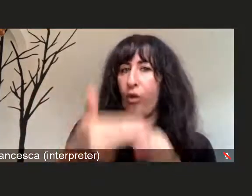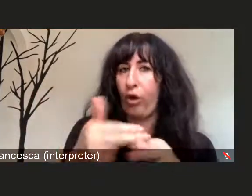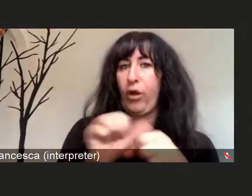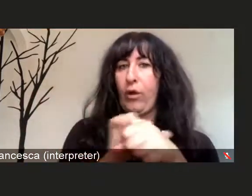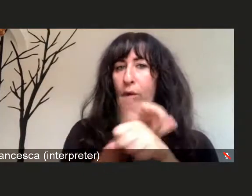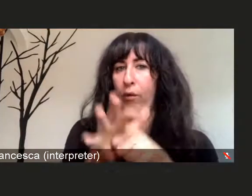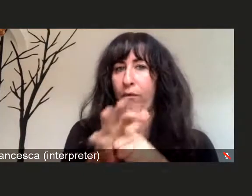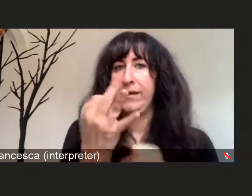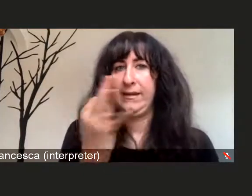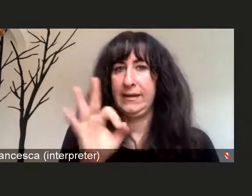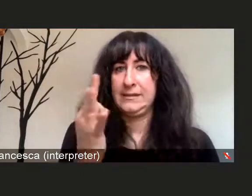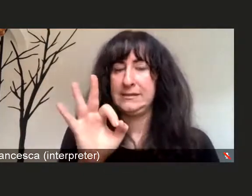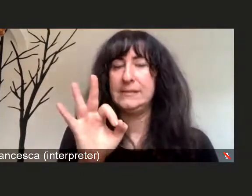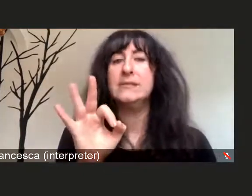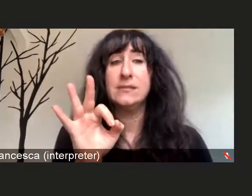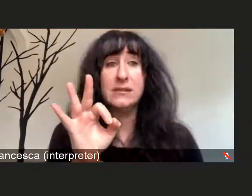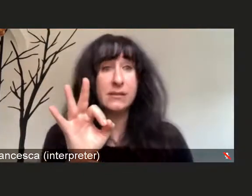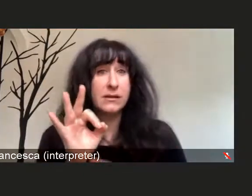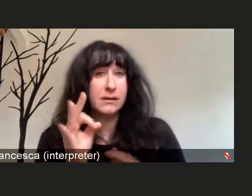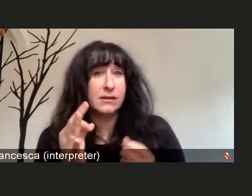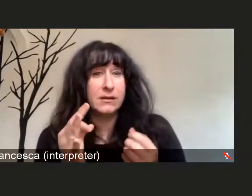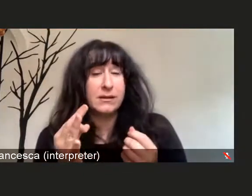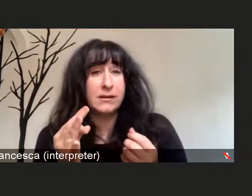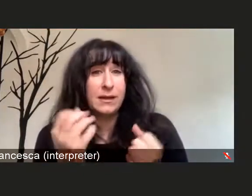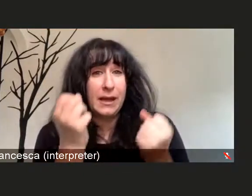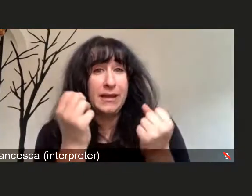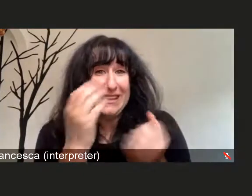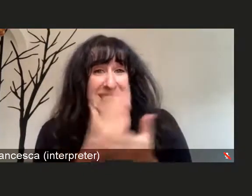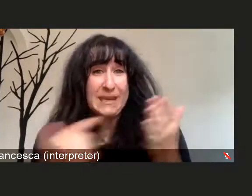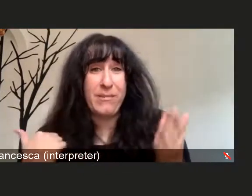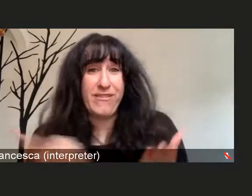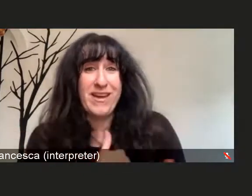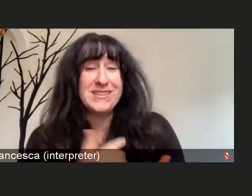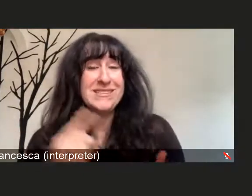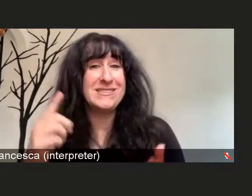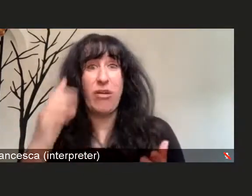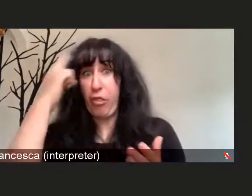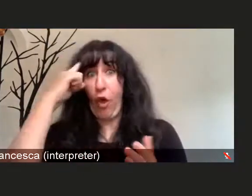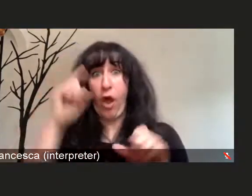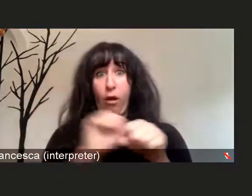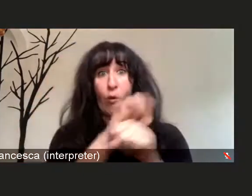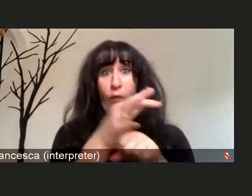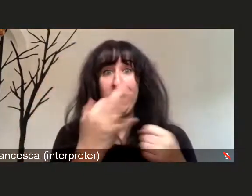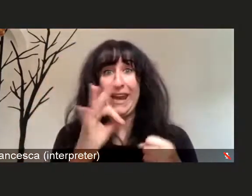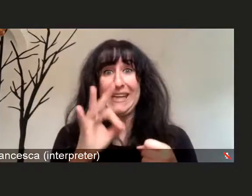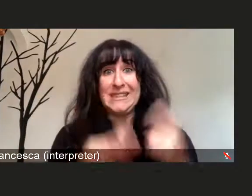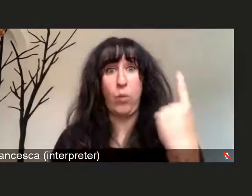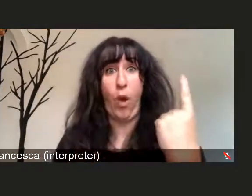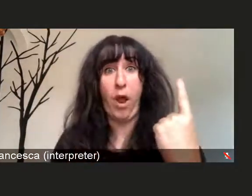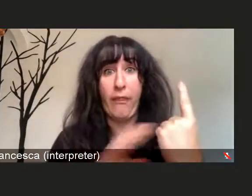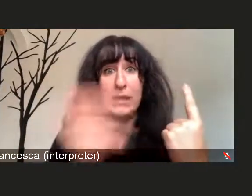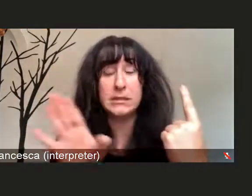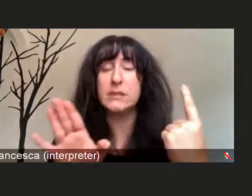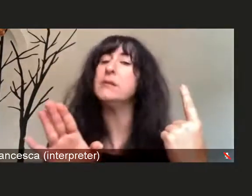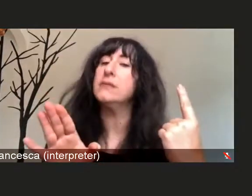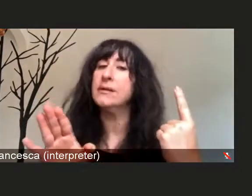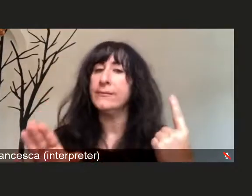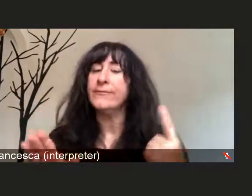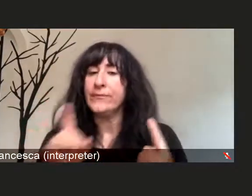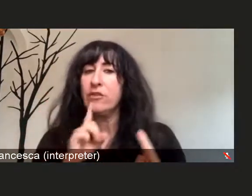must have heard that there are different variants for different strains of COVID-19. The most common strain that we're hearing about,